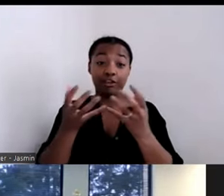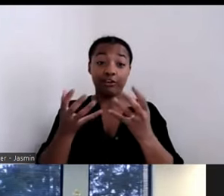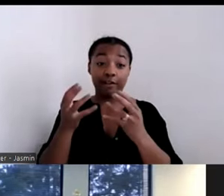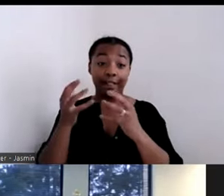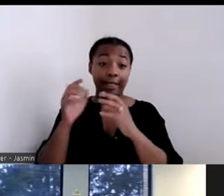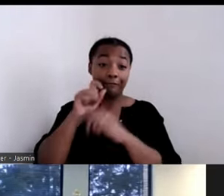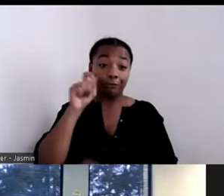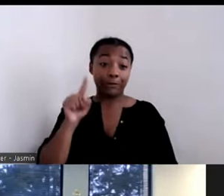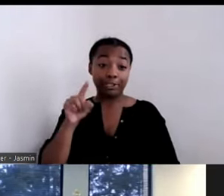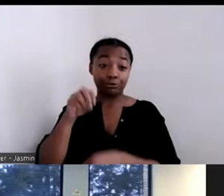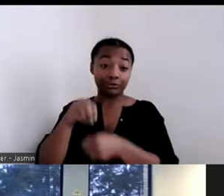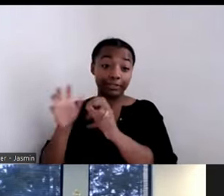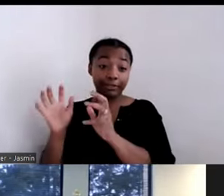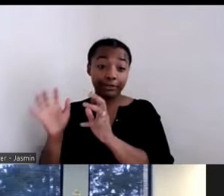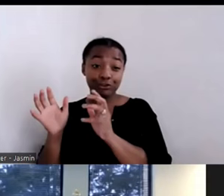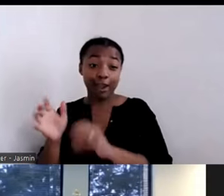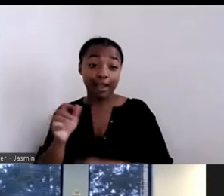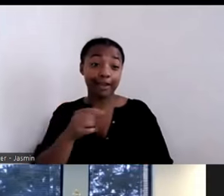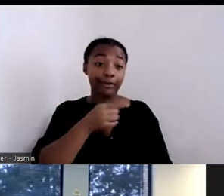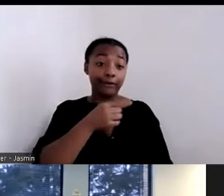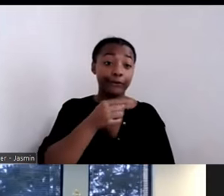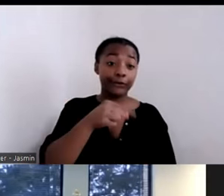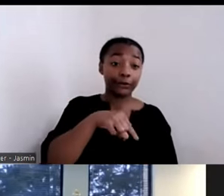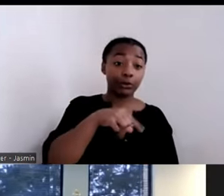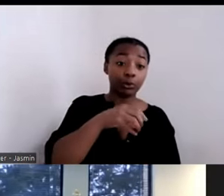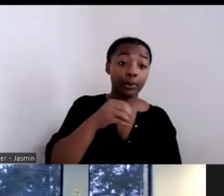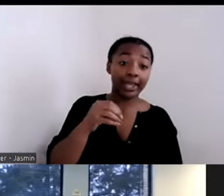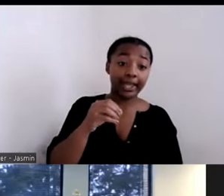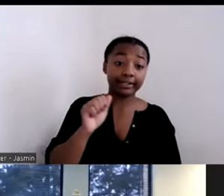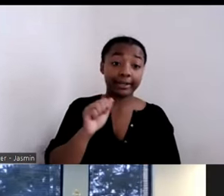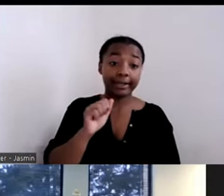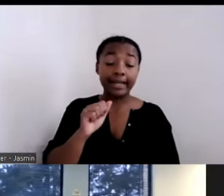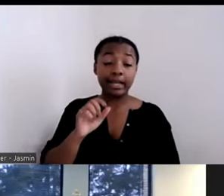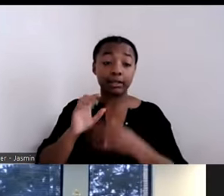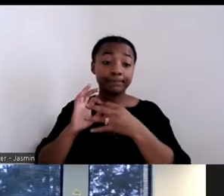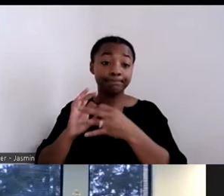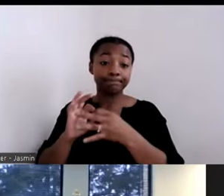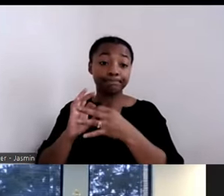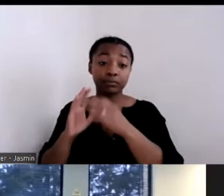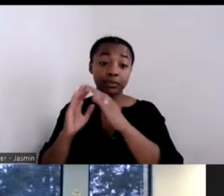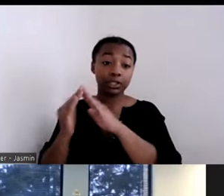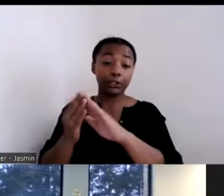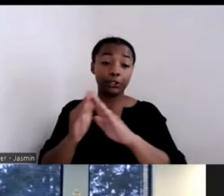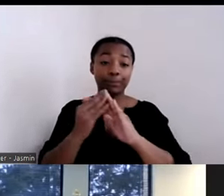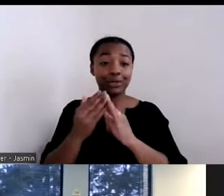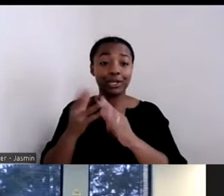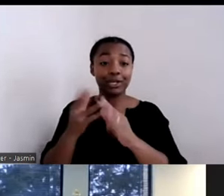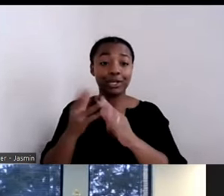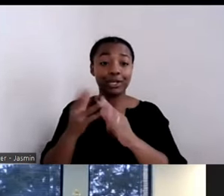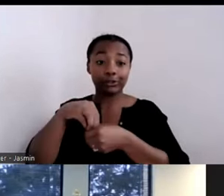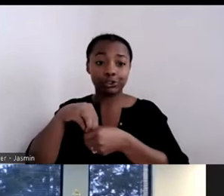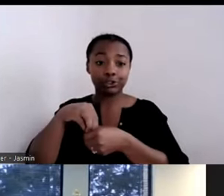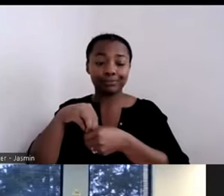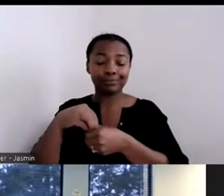relating to community inclusion only works if there is a place for someone to move